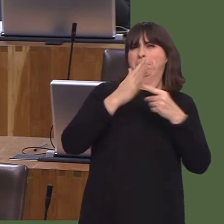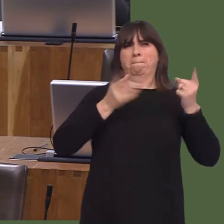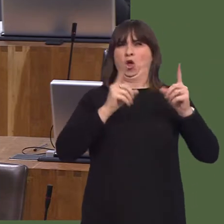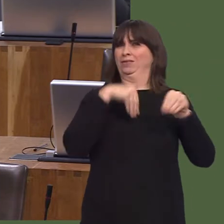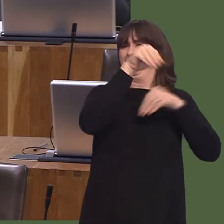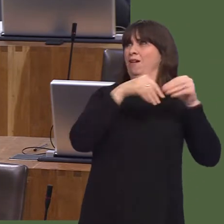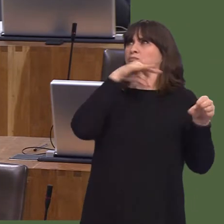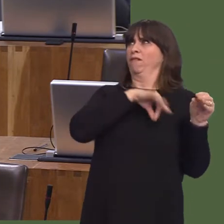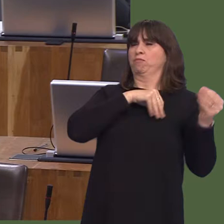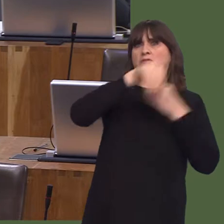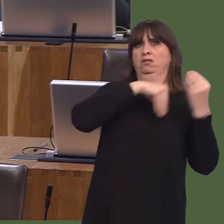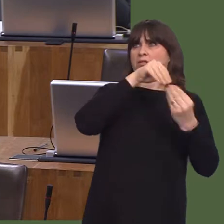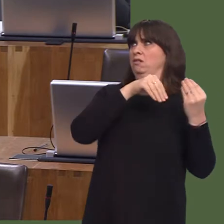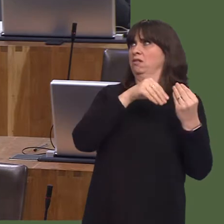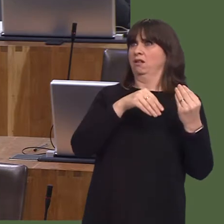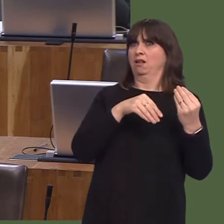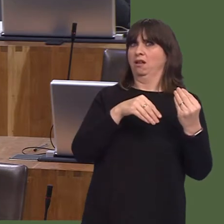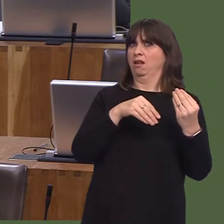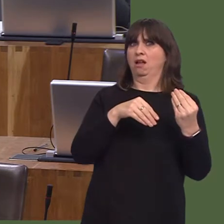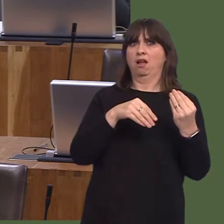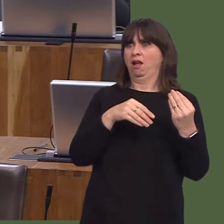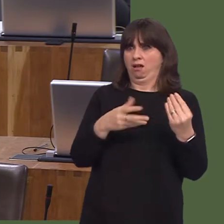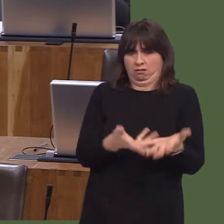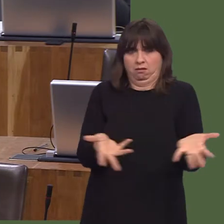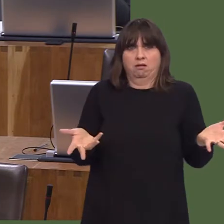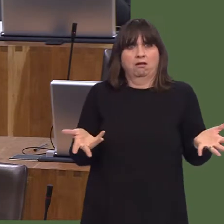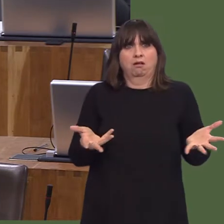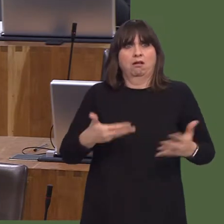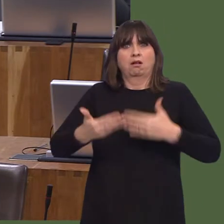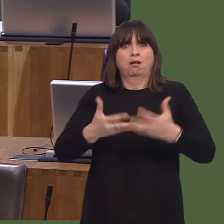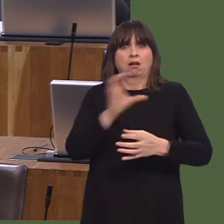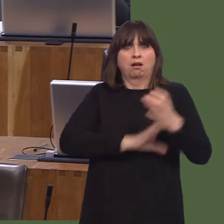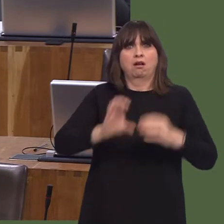It is a matter for Abellio Rail Cymru to put themselves in a situation where they